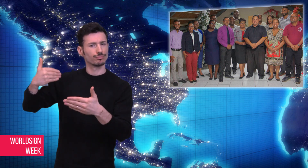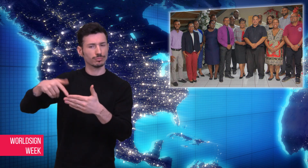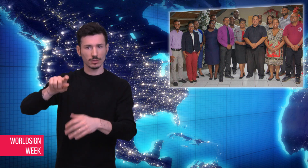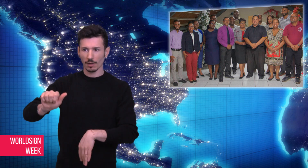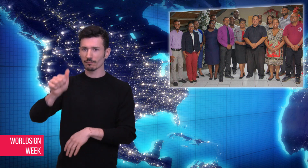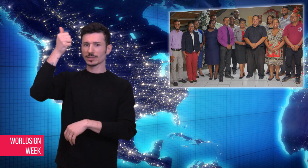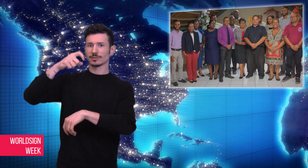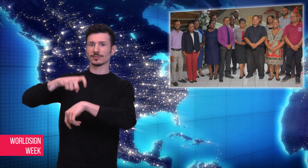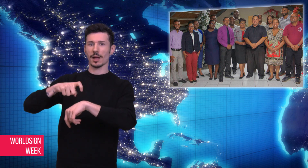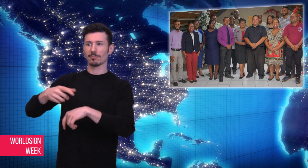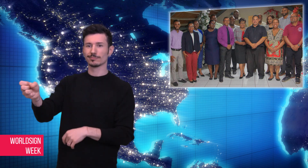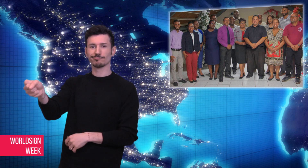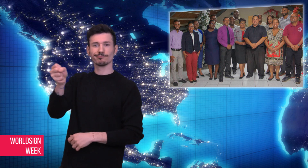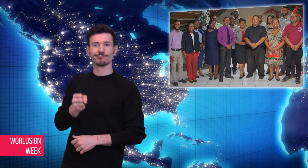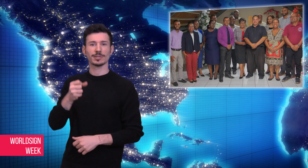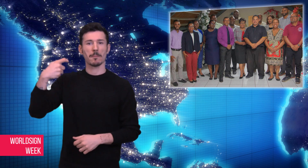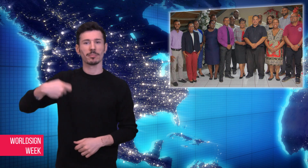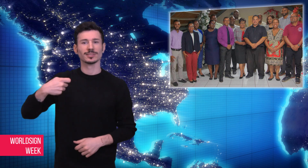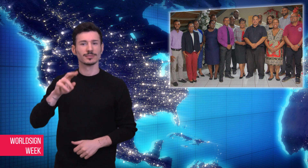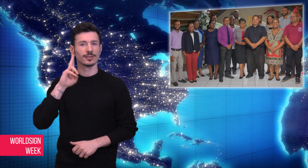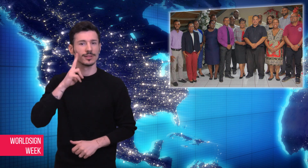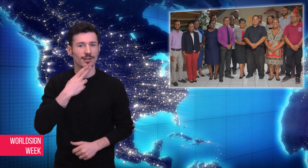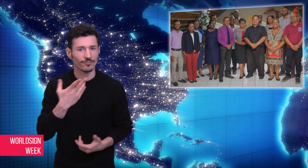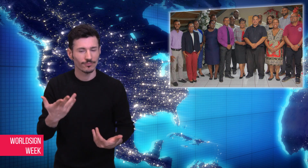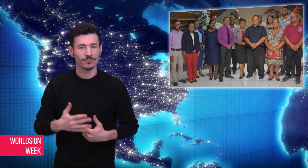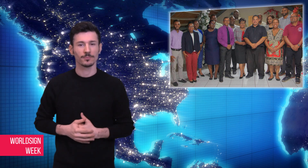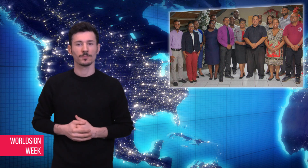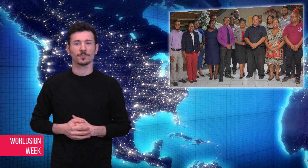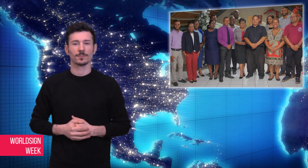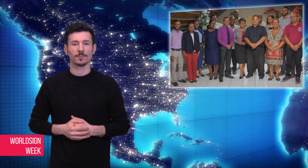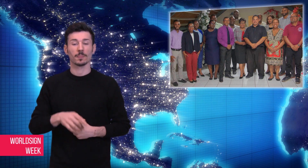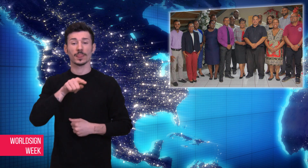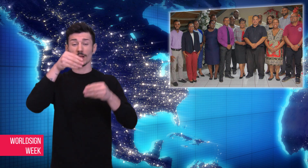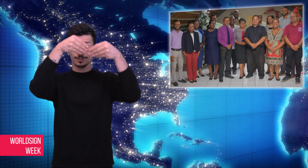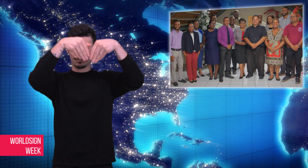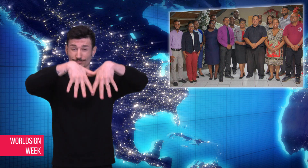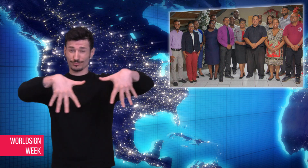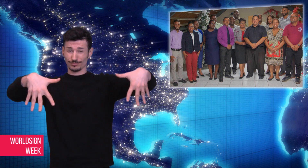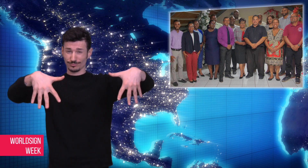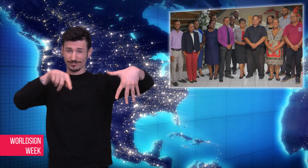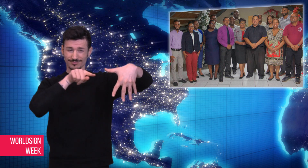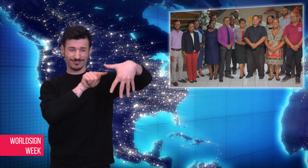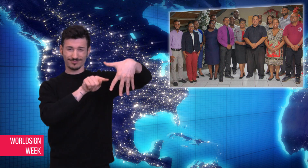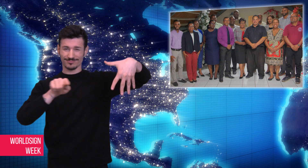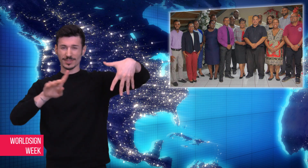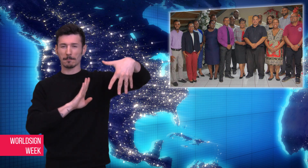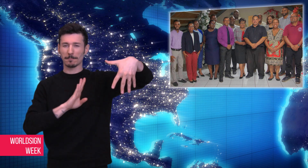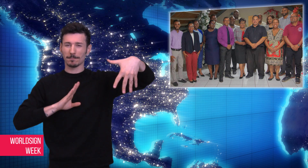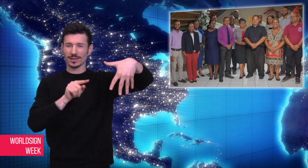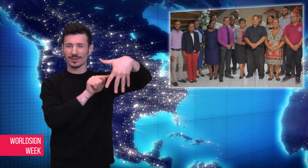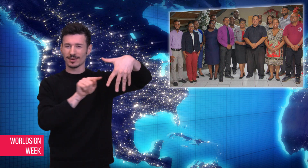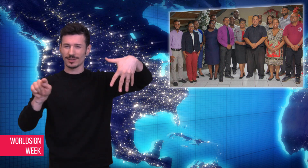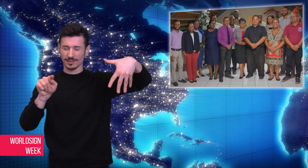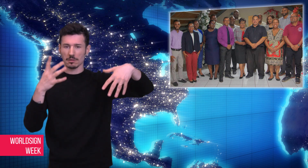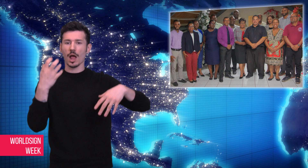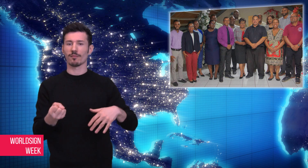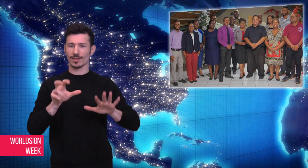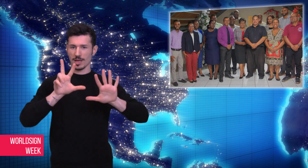president of their Board of Directors. This is the first time in the TTAHI’s entire history that a Deaf person was